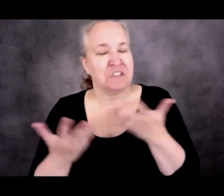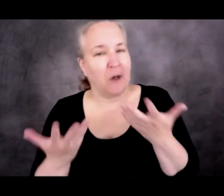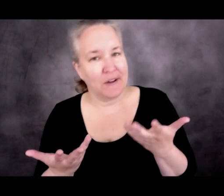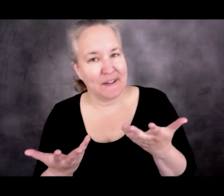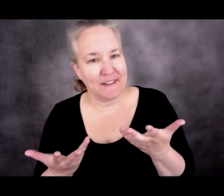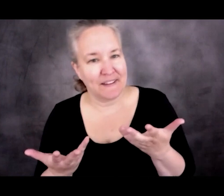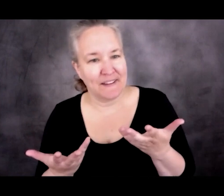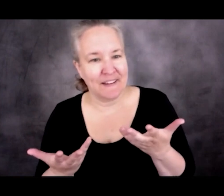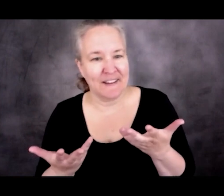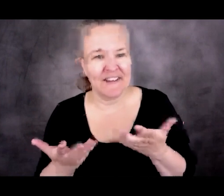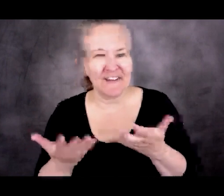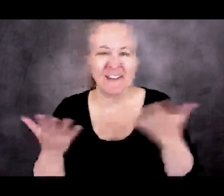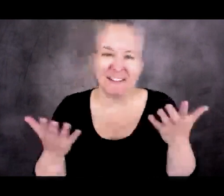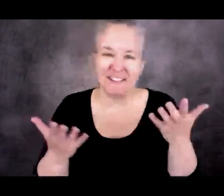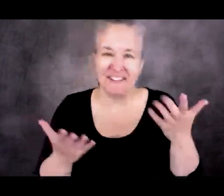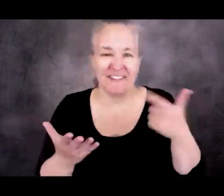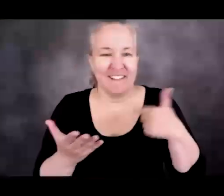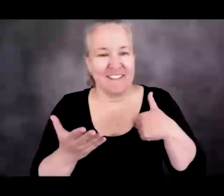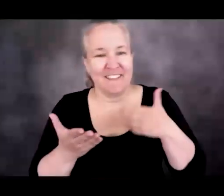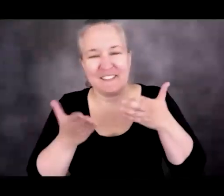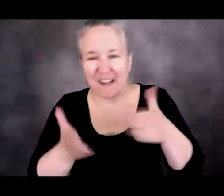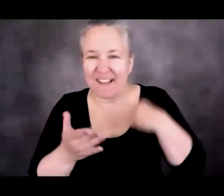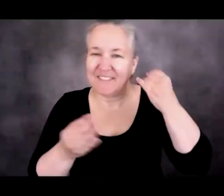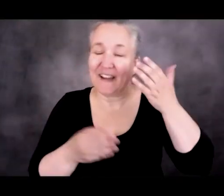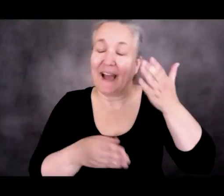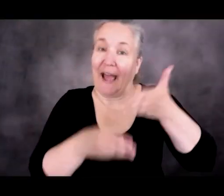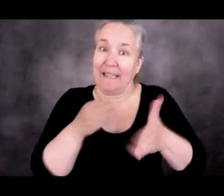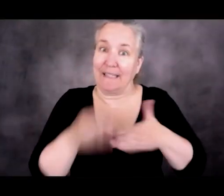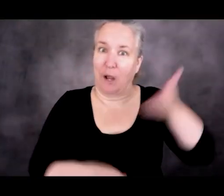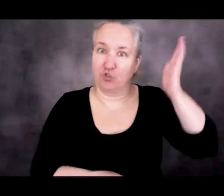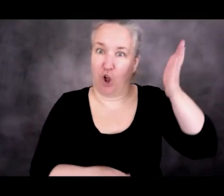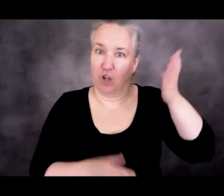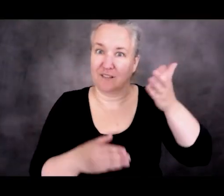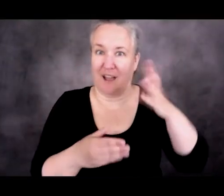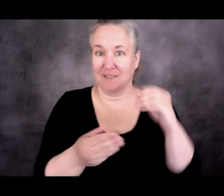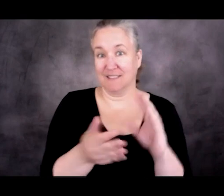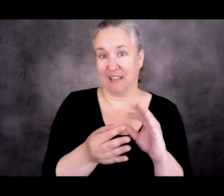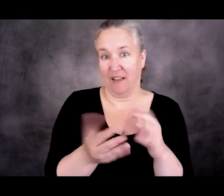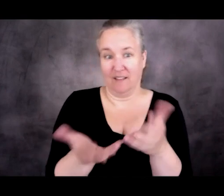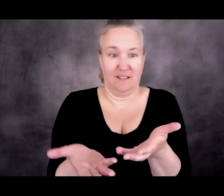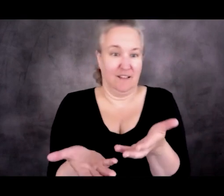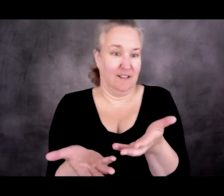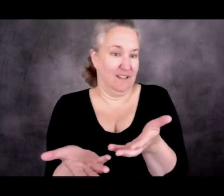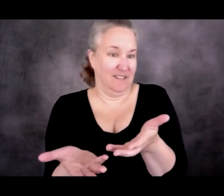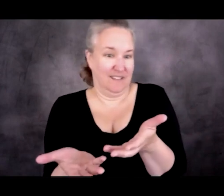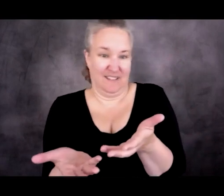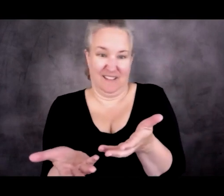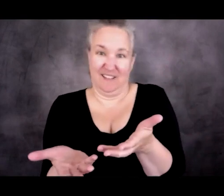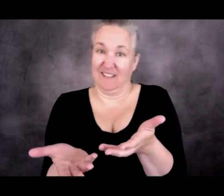the talk here and said these are a terrible, terrible set